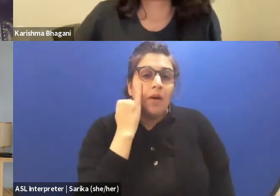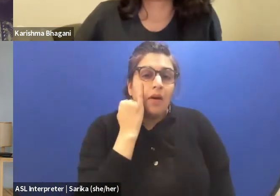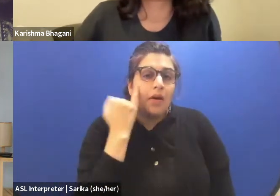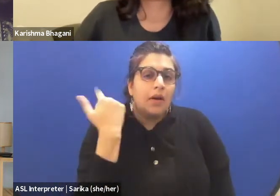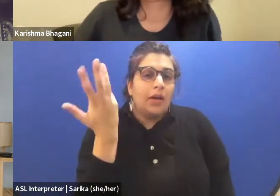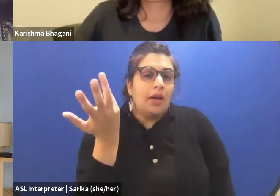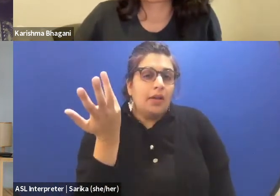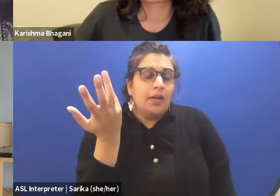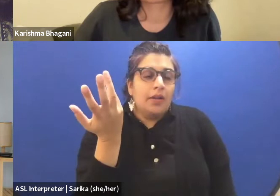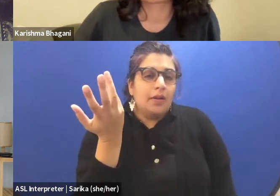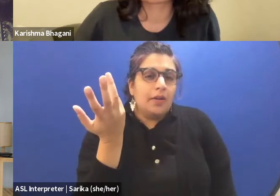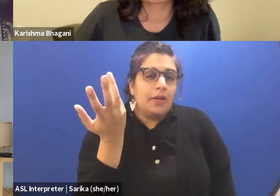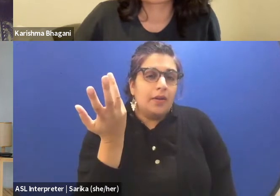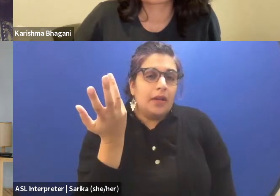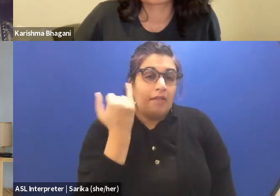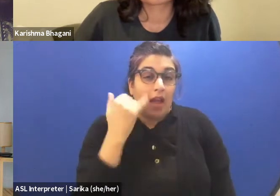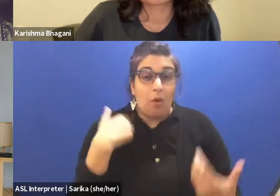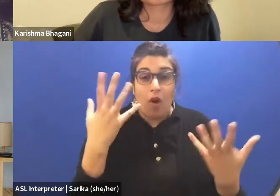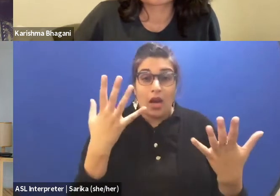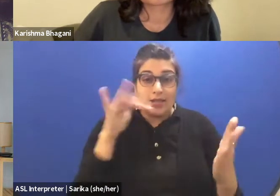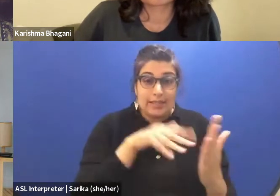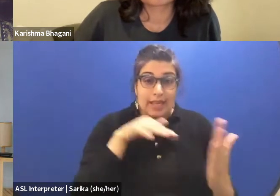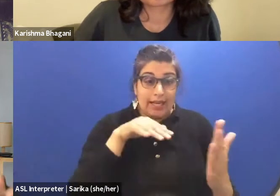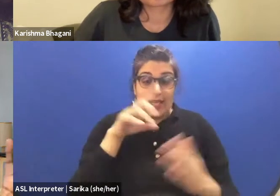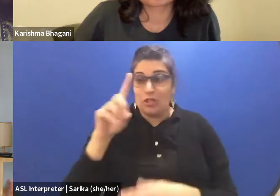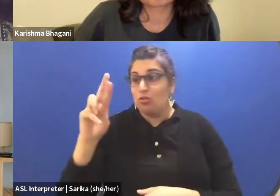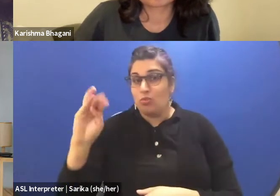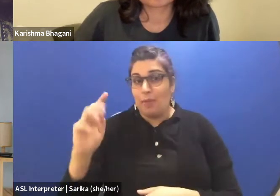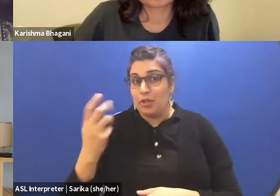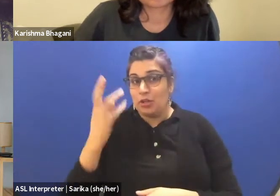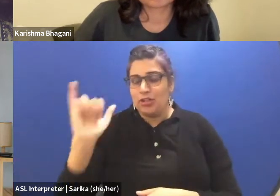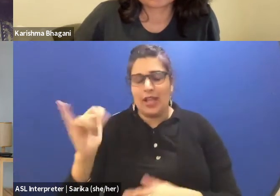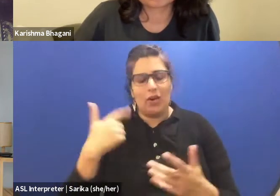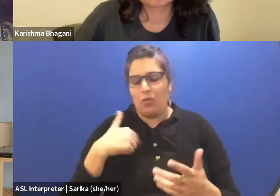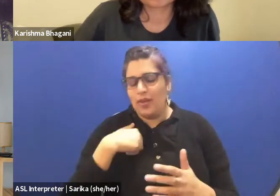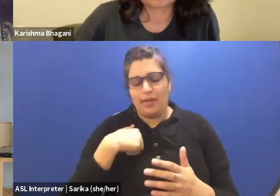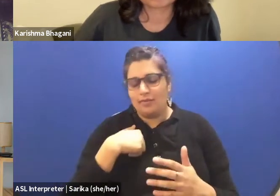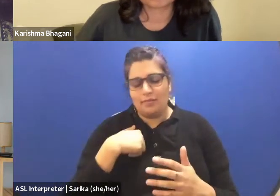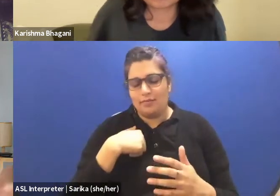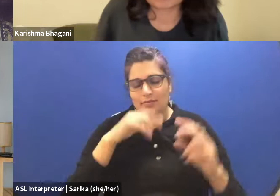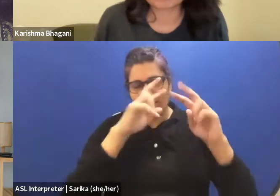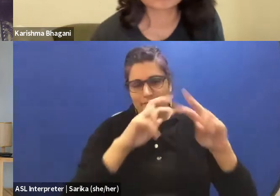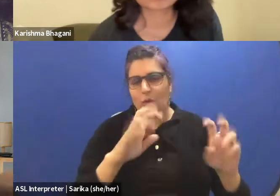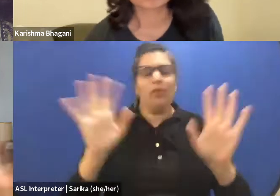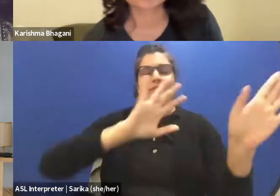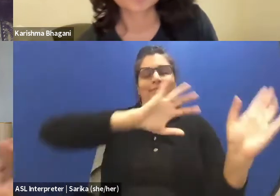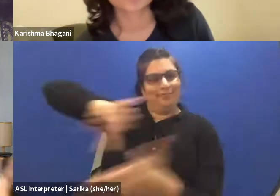If I want to study dramaturgy and we can go into the conversation, or maybe we should not go there.